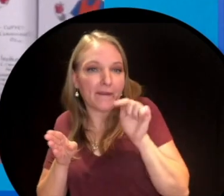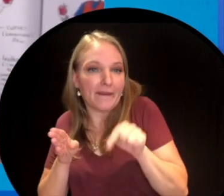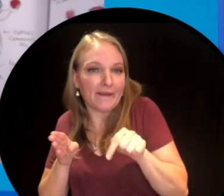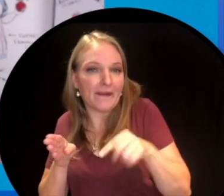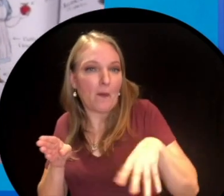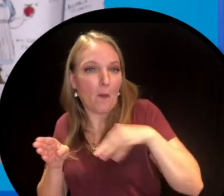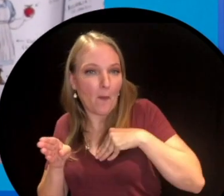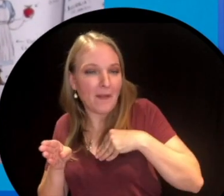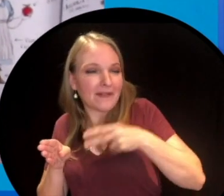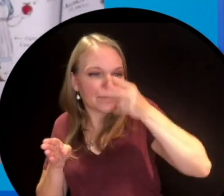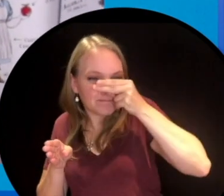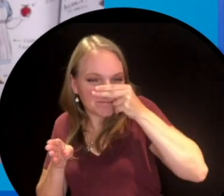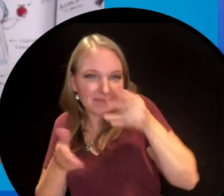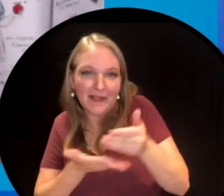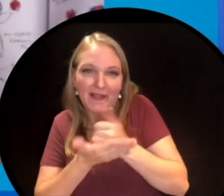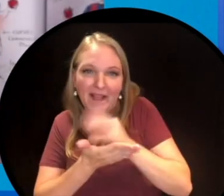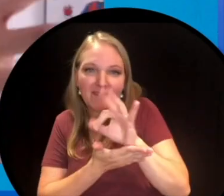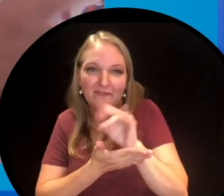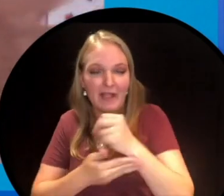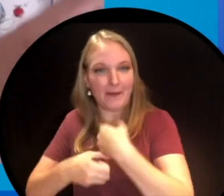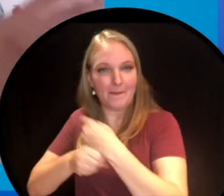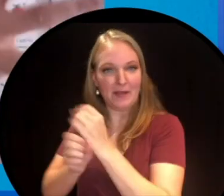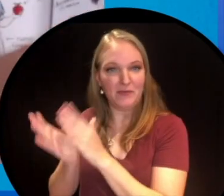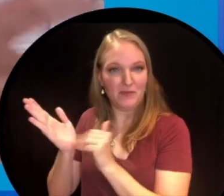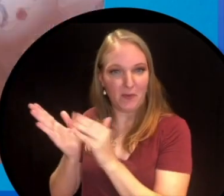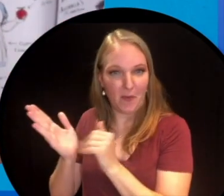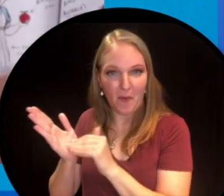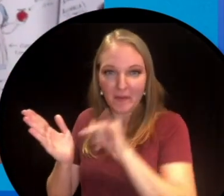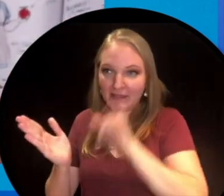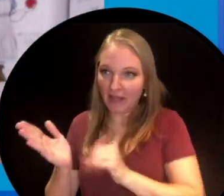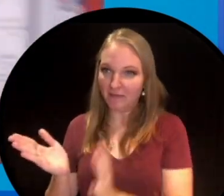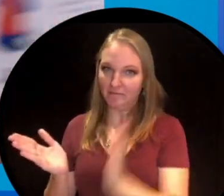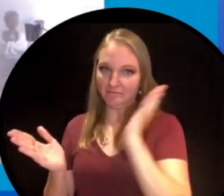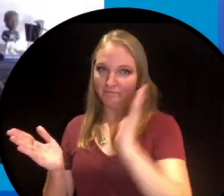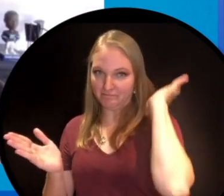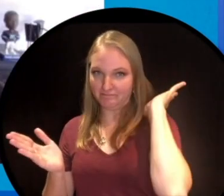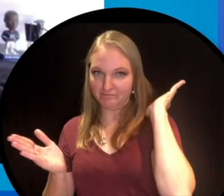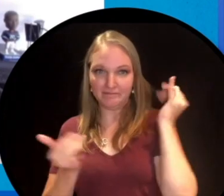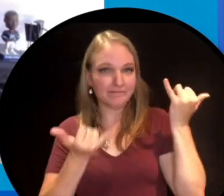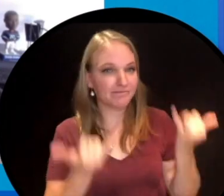farm or or in a farm that was owned by somebody that lived near you. So we also want you to think